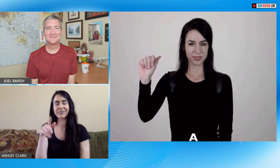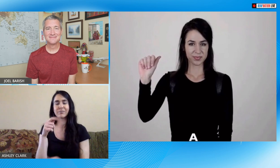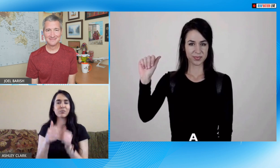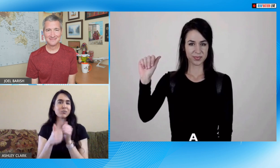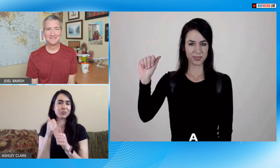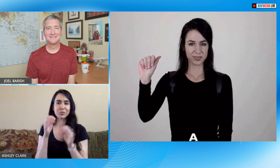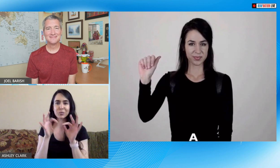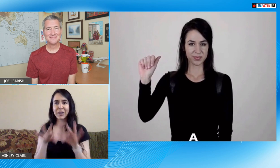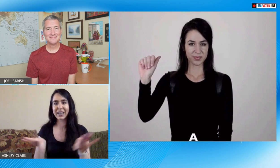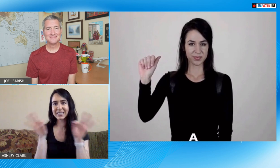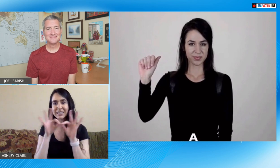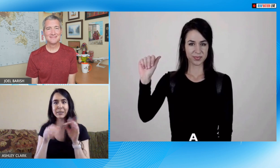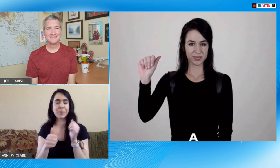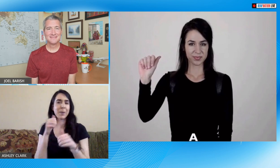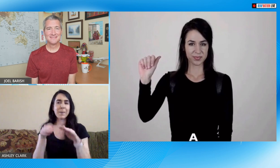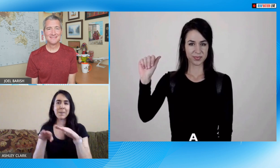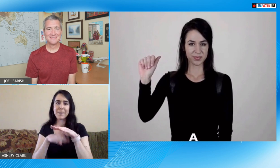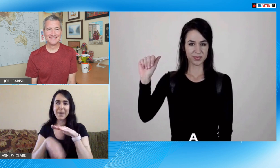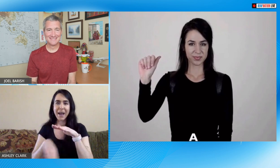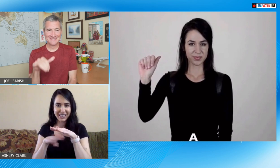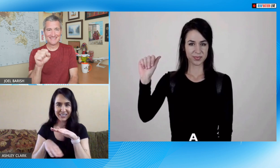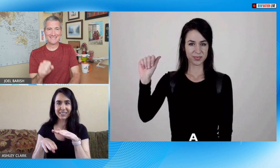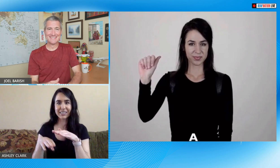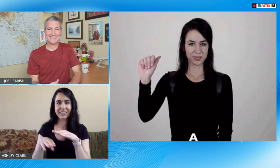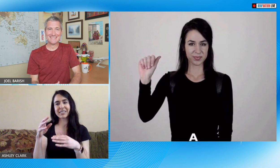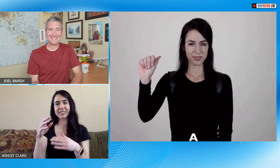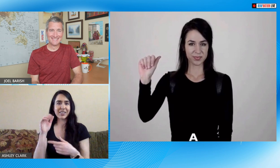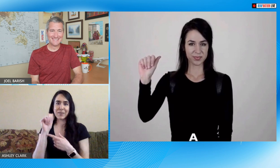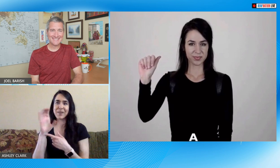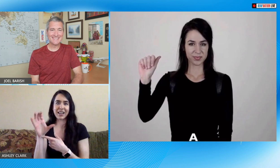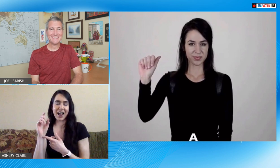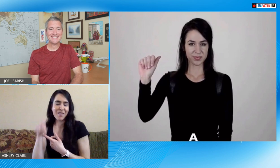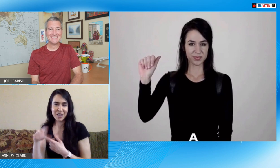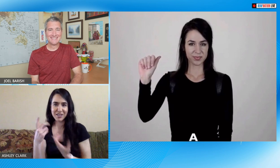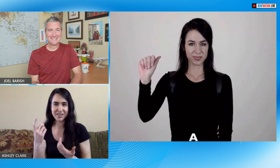the alphabet because that is so important and one of the most basic